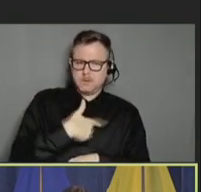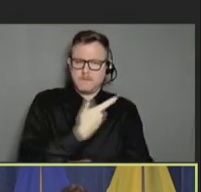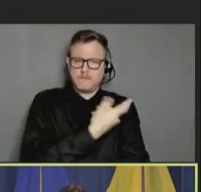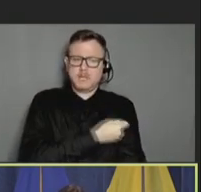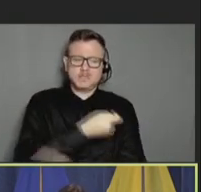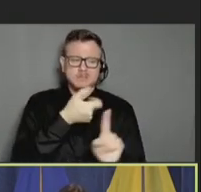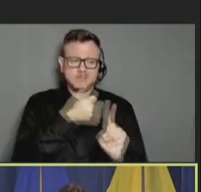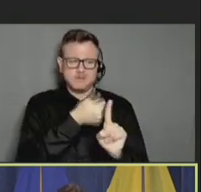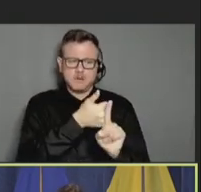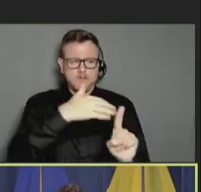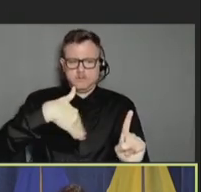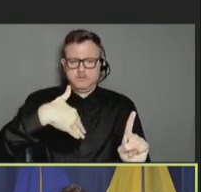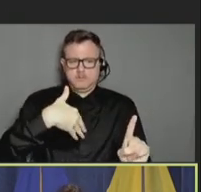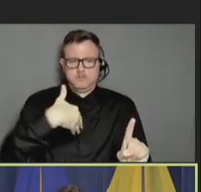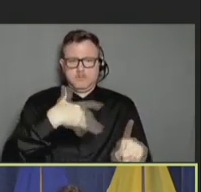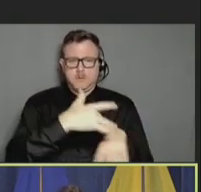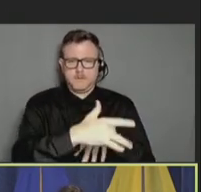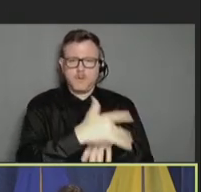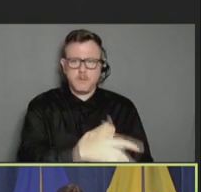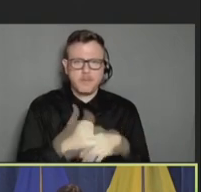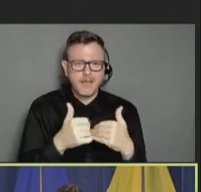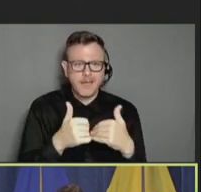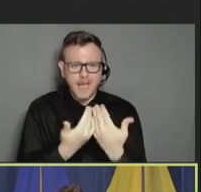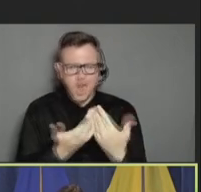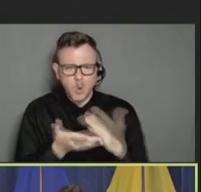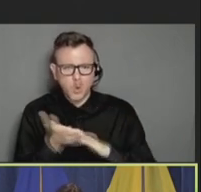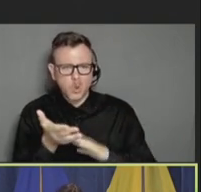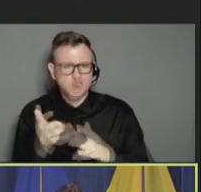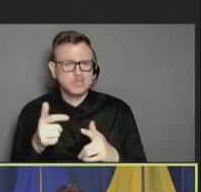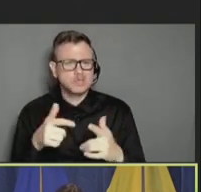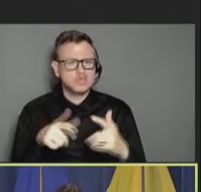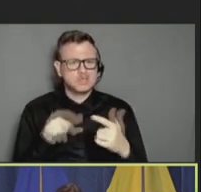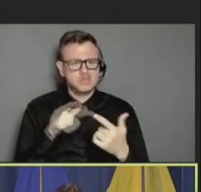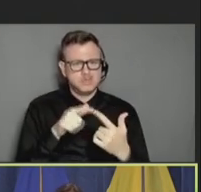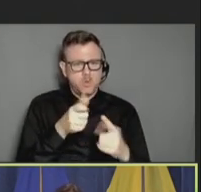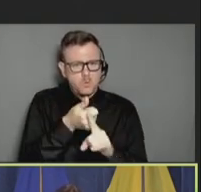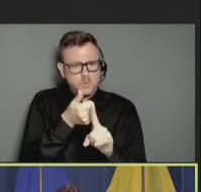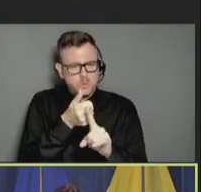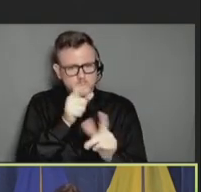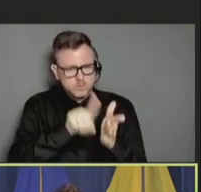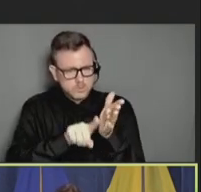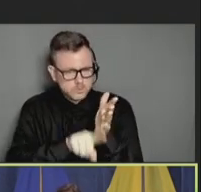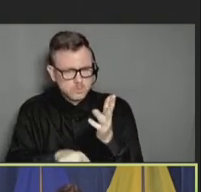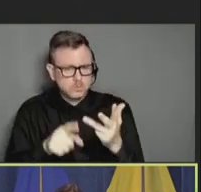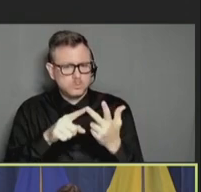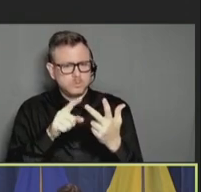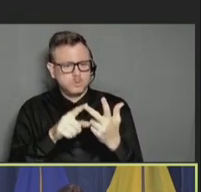was how well it works, their own research, recommendation by doctor. And I'm going to